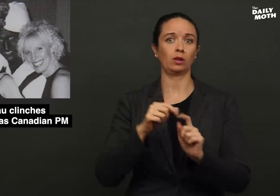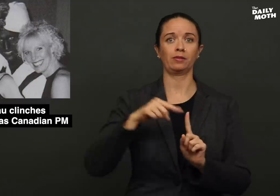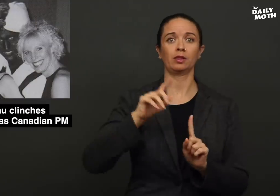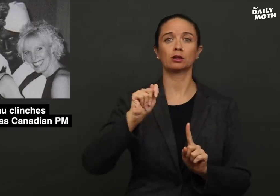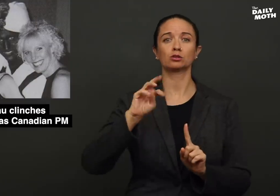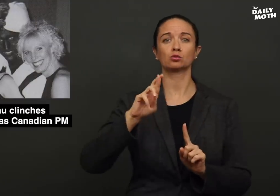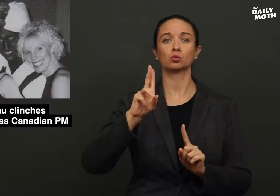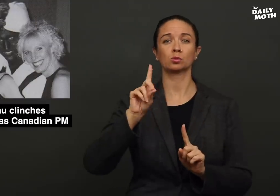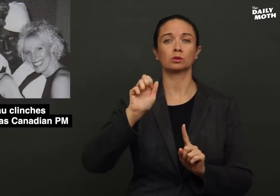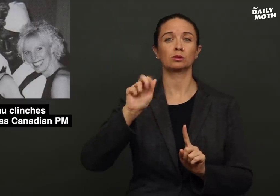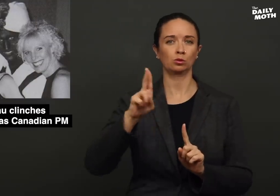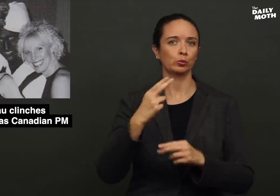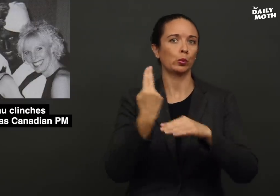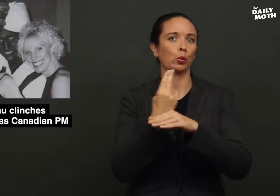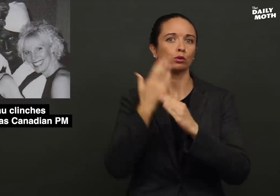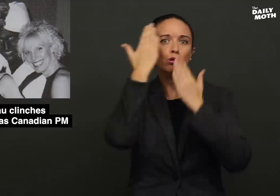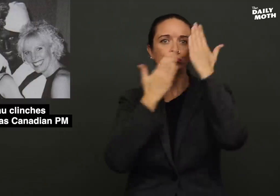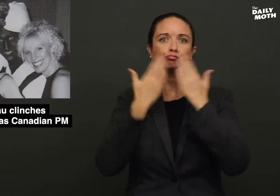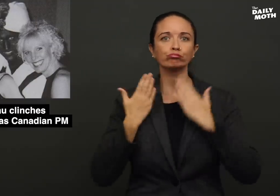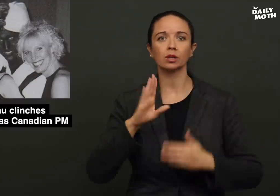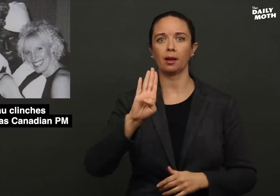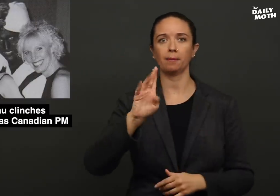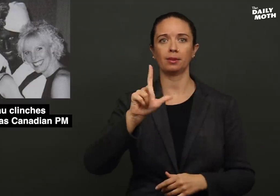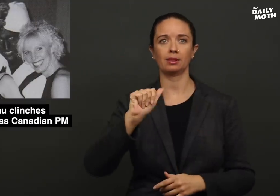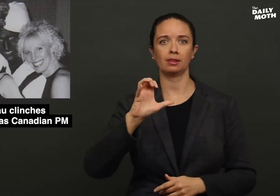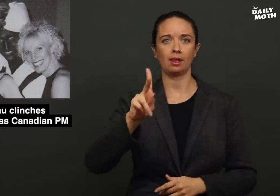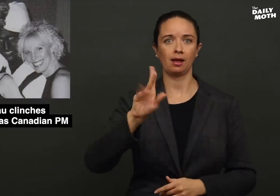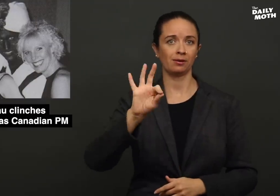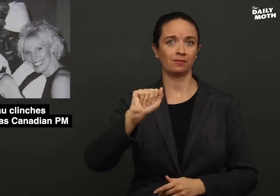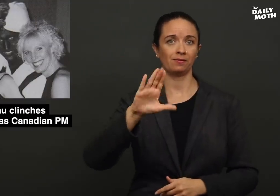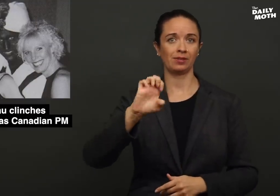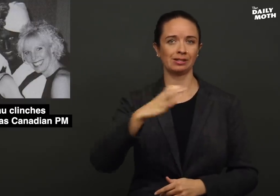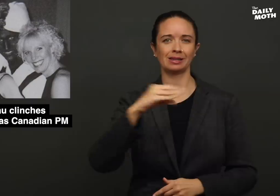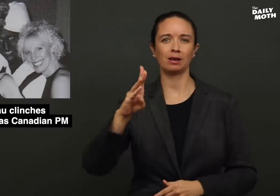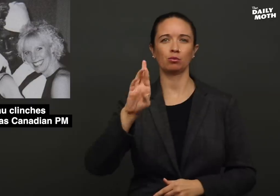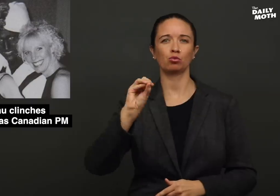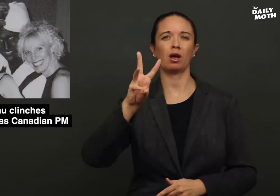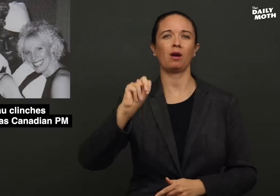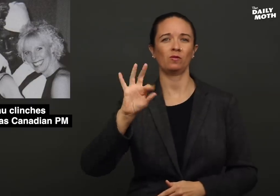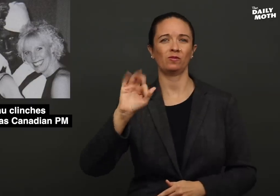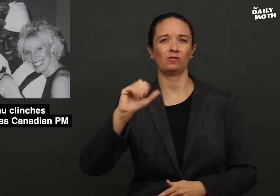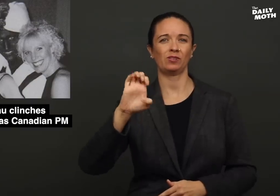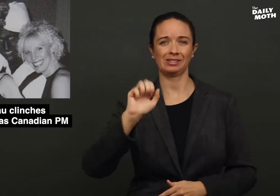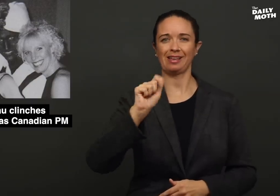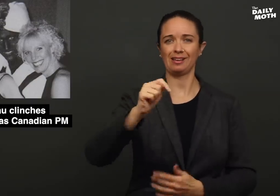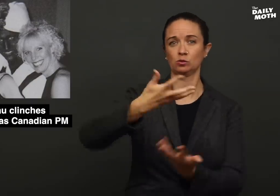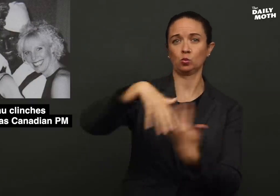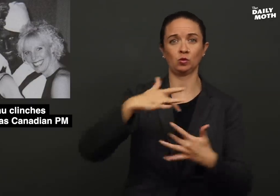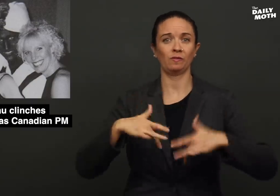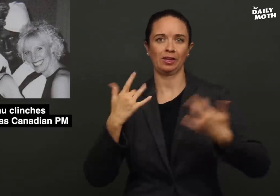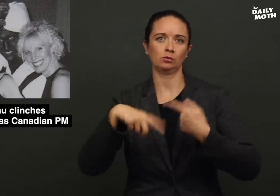his wearing blackface and brownface at social events